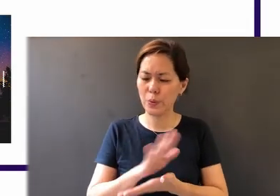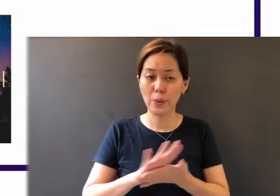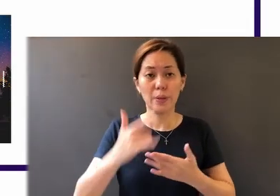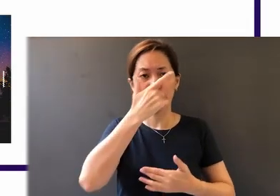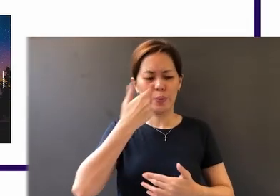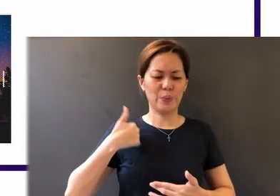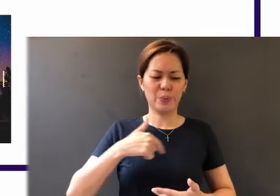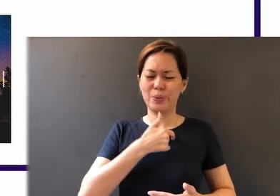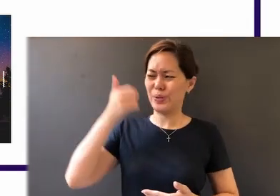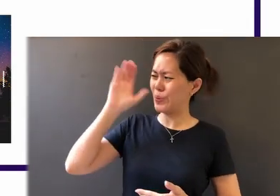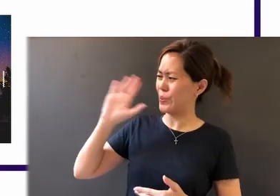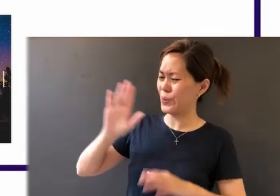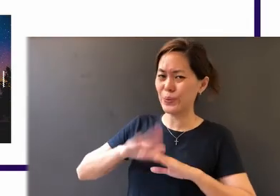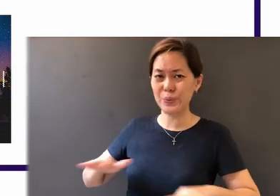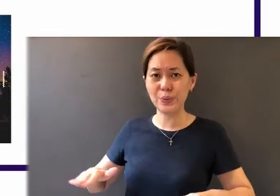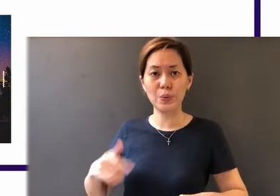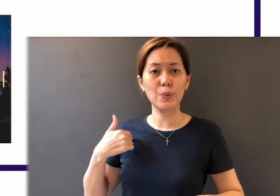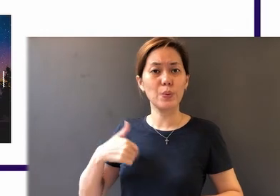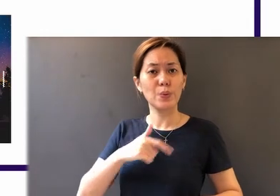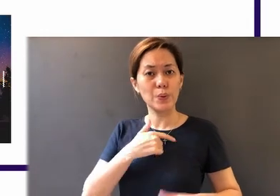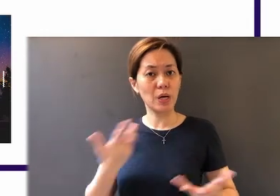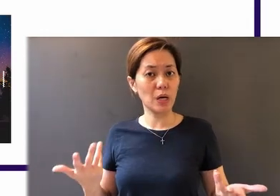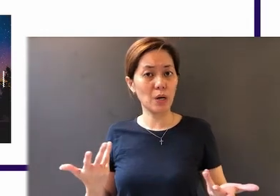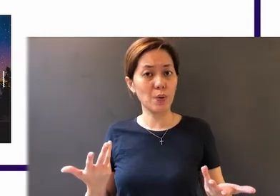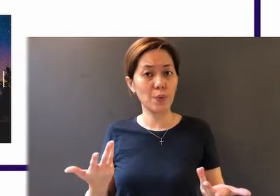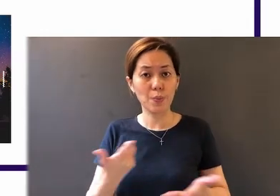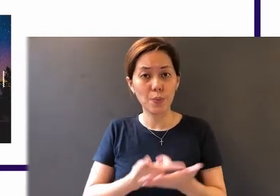And as children of God we are called to be